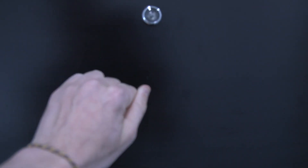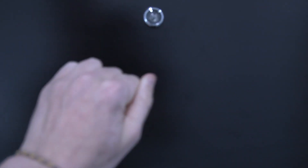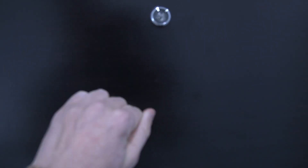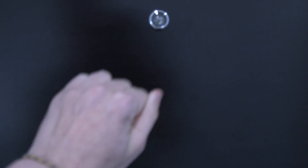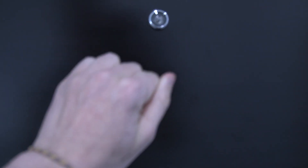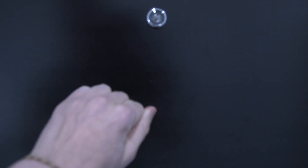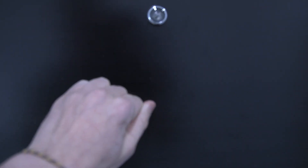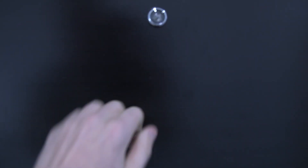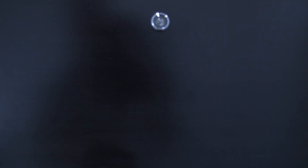(Knocking)